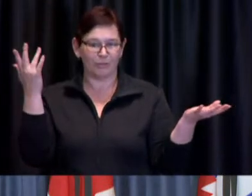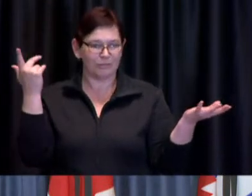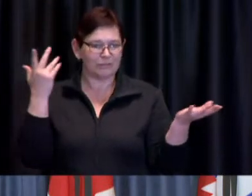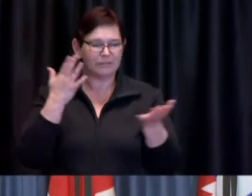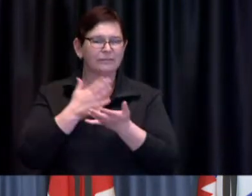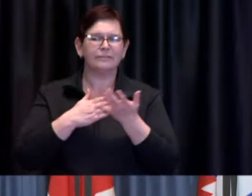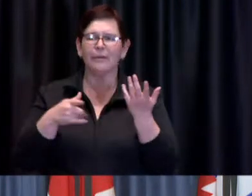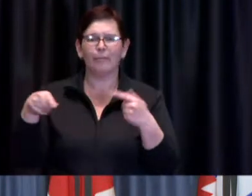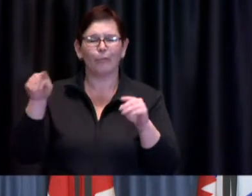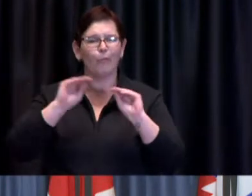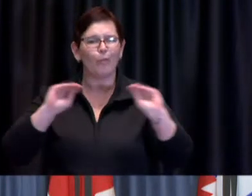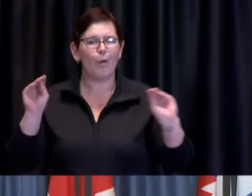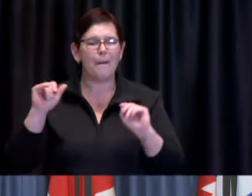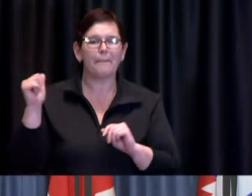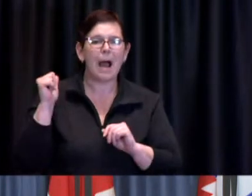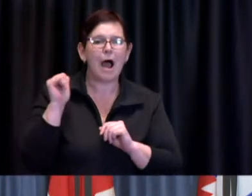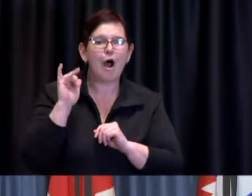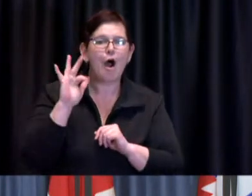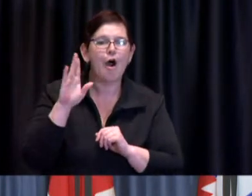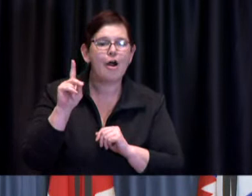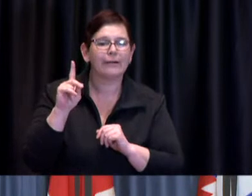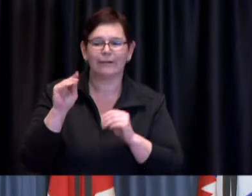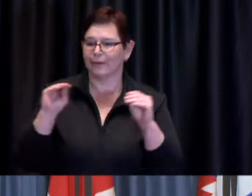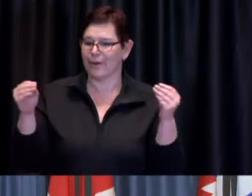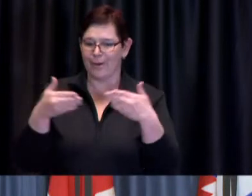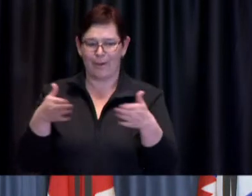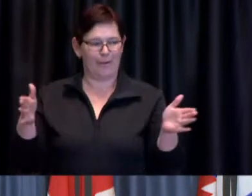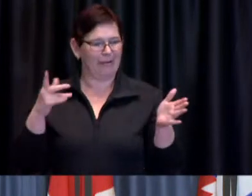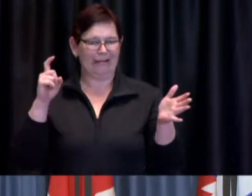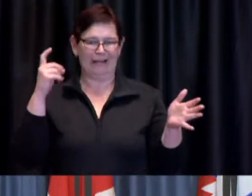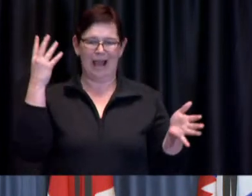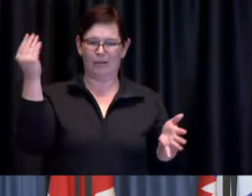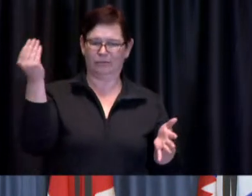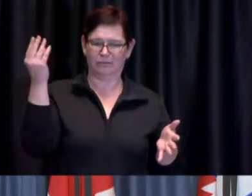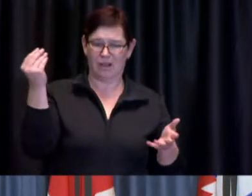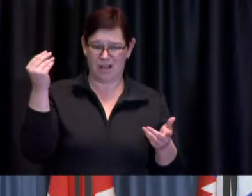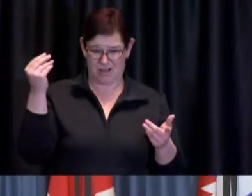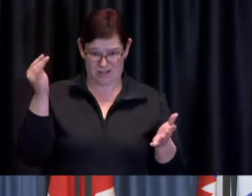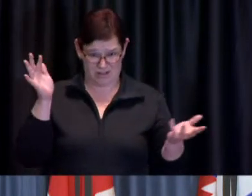can do that type of thing so my question to you is is it time for the City to embrace that and